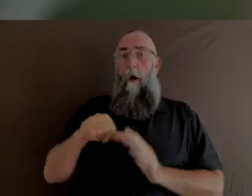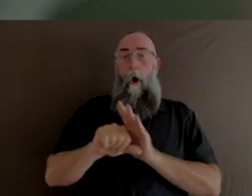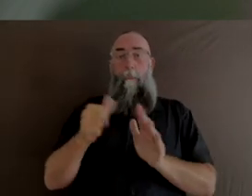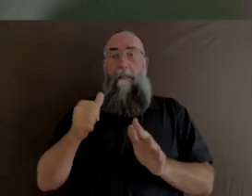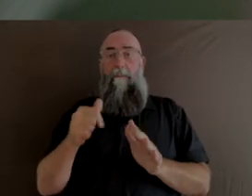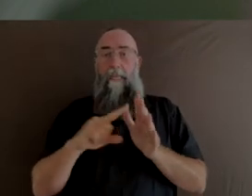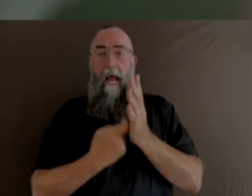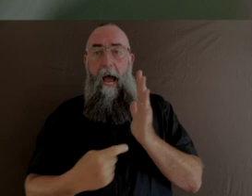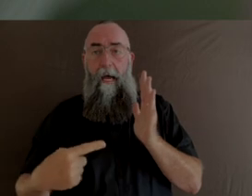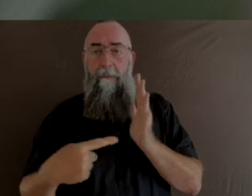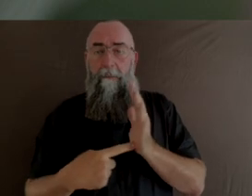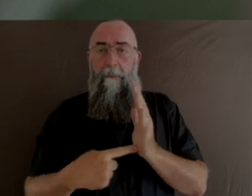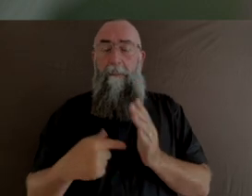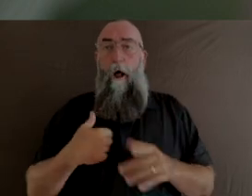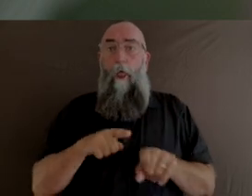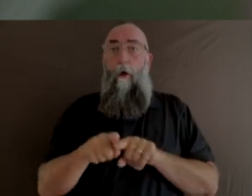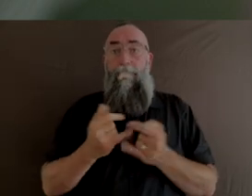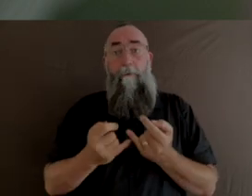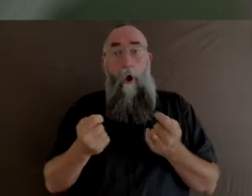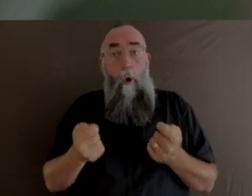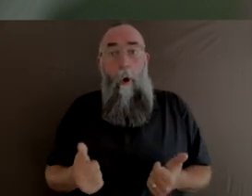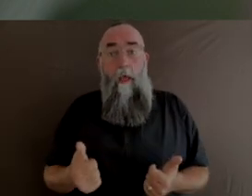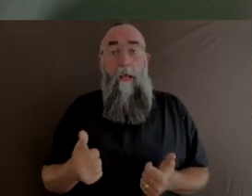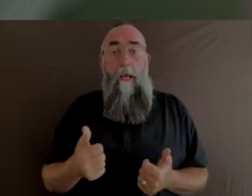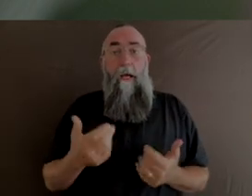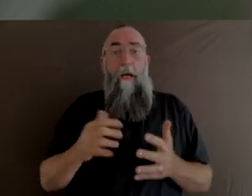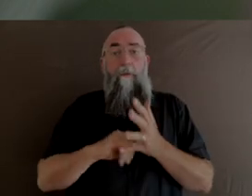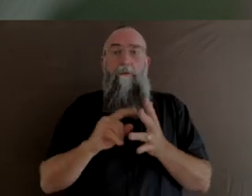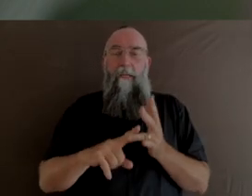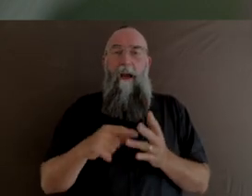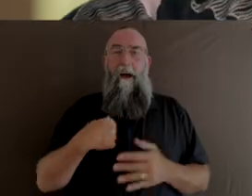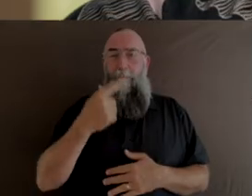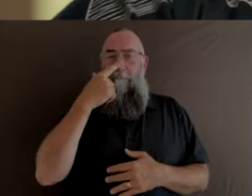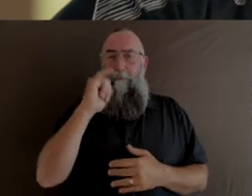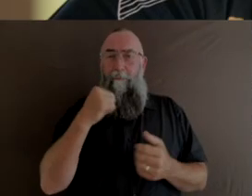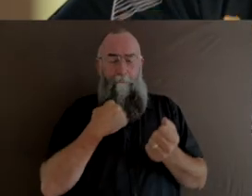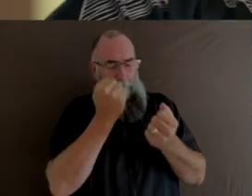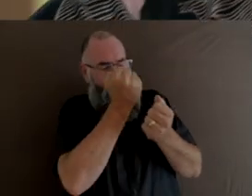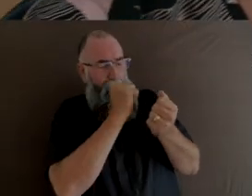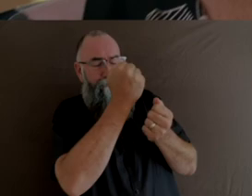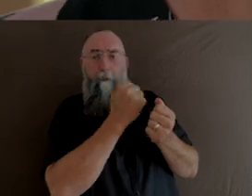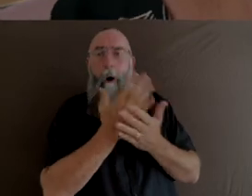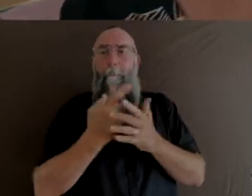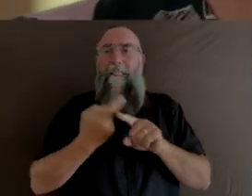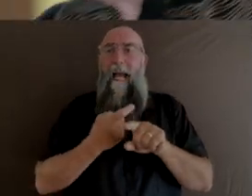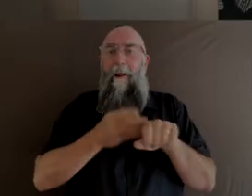I think I did the incorrect inversion on a potato print and that was the end